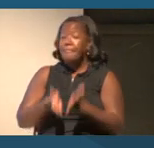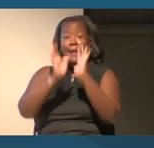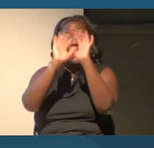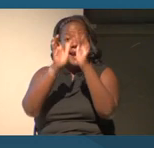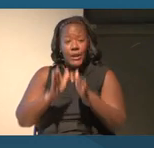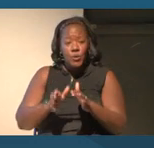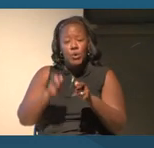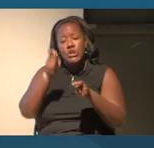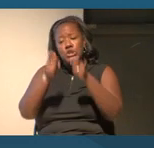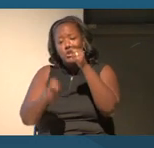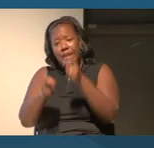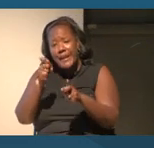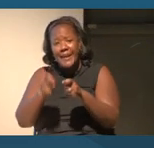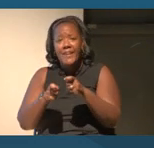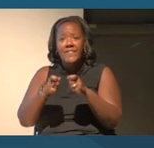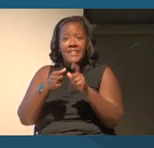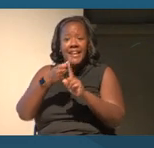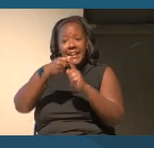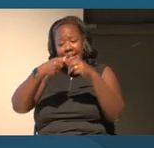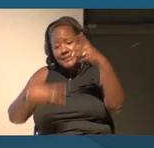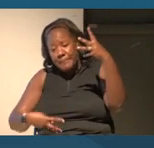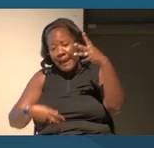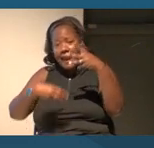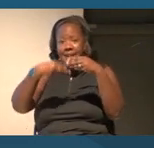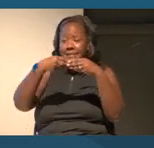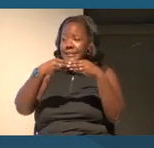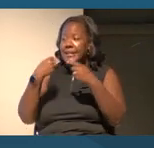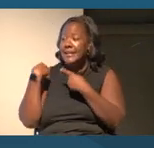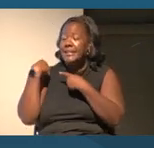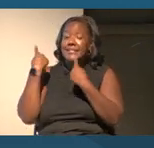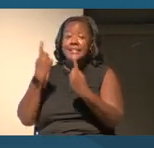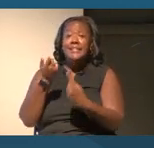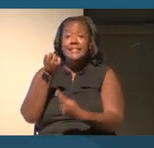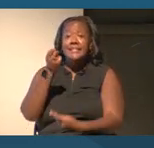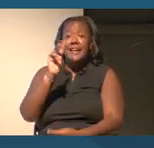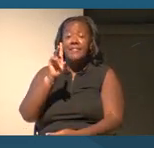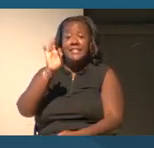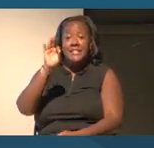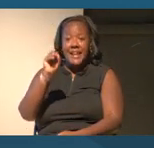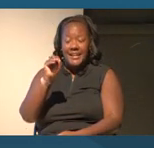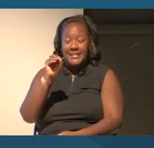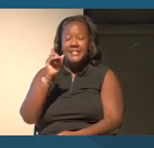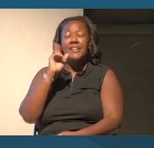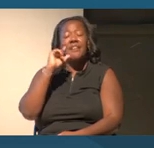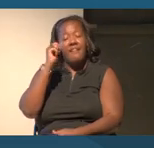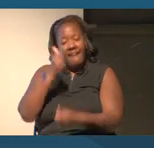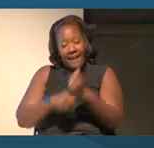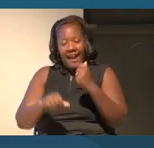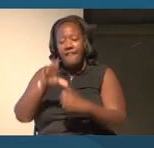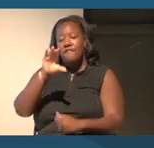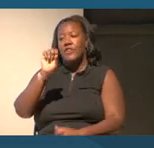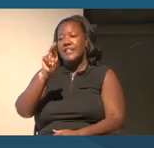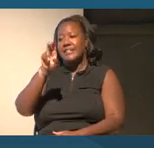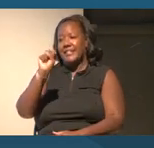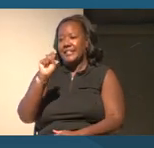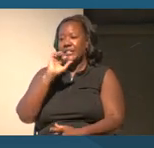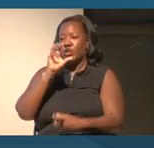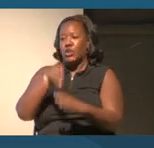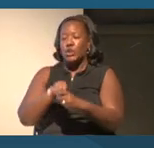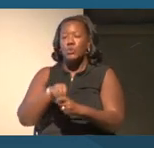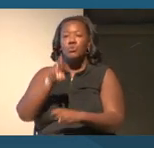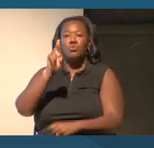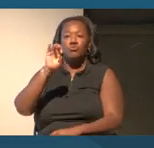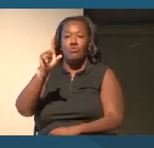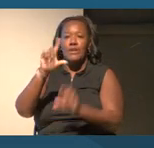But since the first count in 1790, every US census has included racial categories.